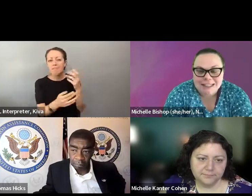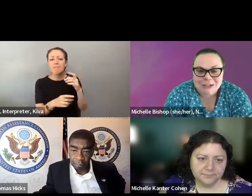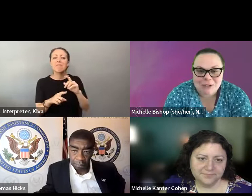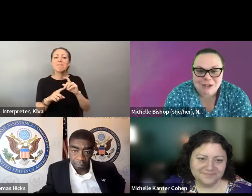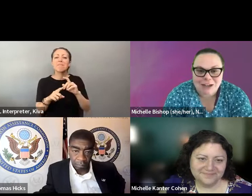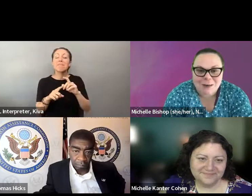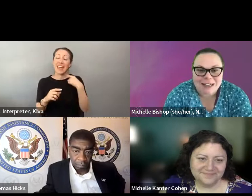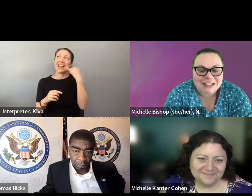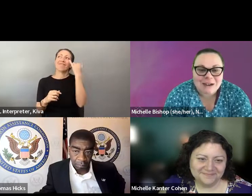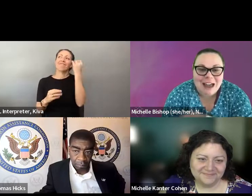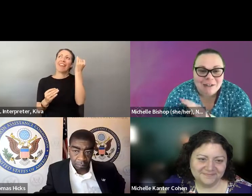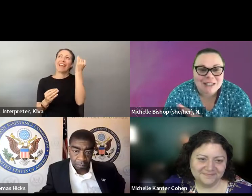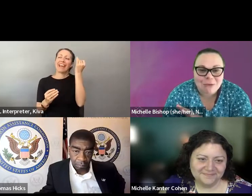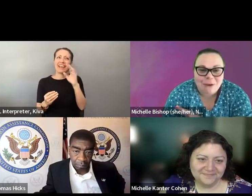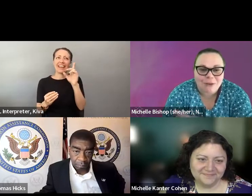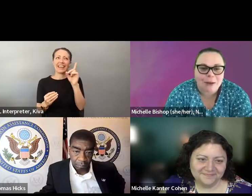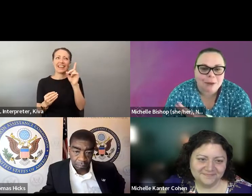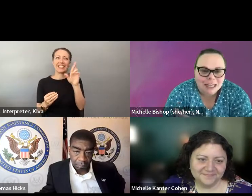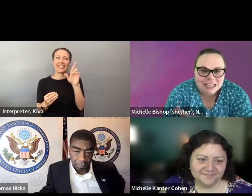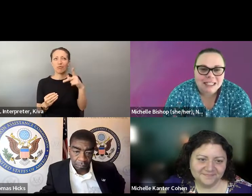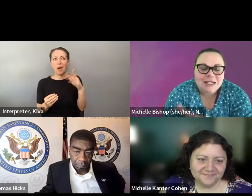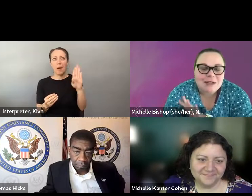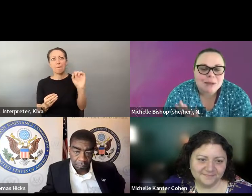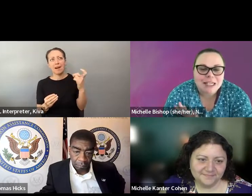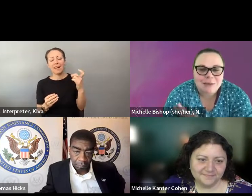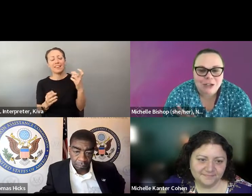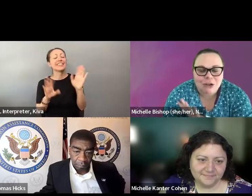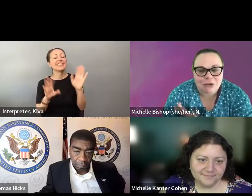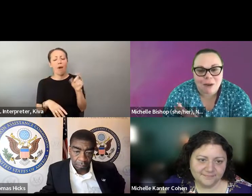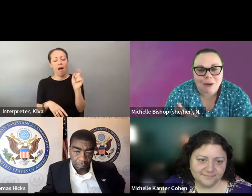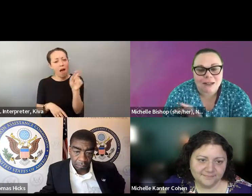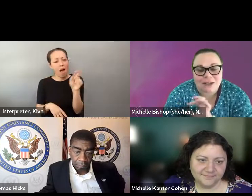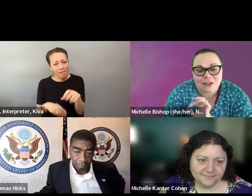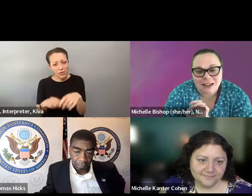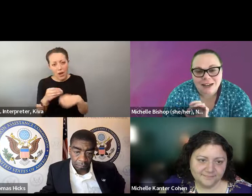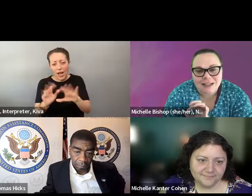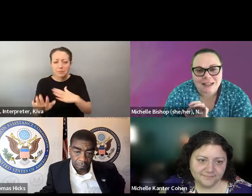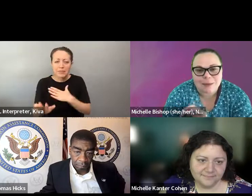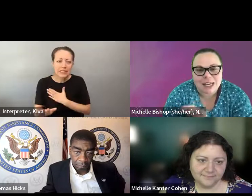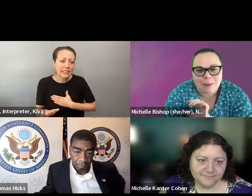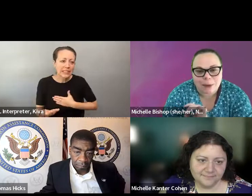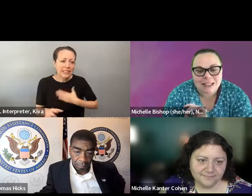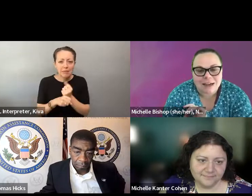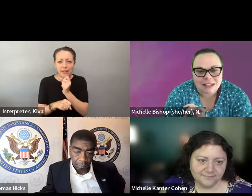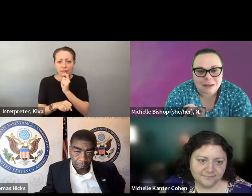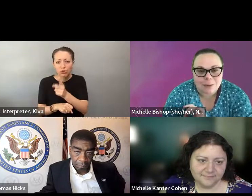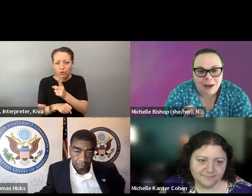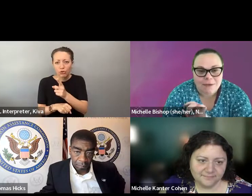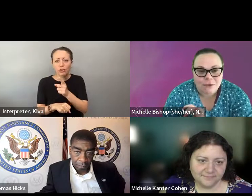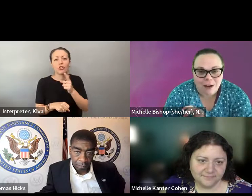That's where the action is right now. We're not seeing a lot of movement at the Federal level on voting rights law, but in the States we very much are like now. . But in the states, we very much are. Now you got me You've got me thinking about dropboxes since you were just talking about it, so I have to throw out there. thinking about drop boxes since you were talking about